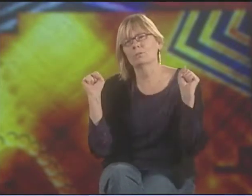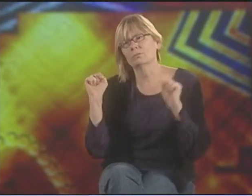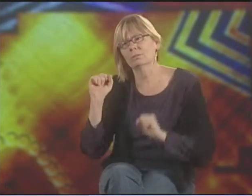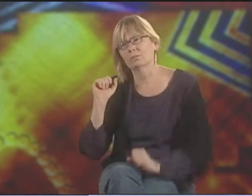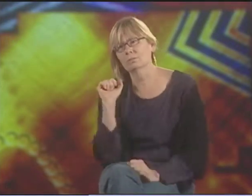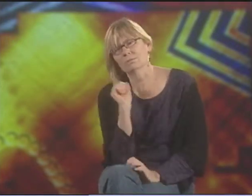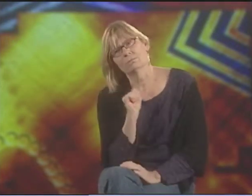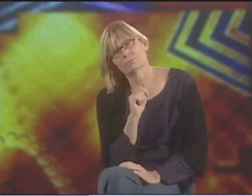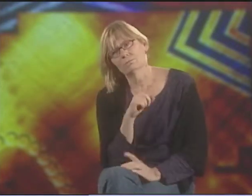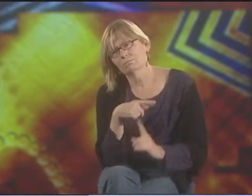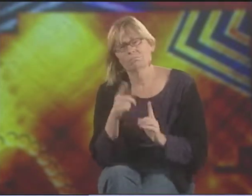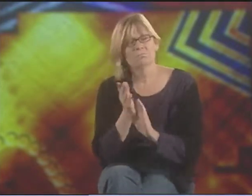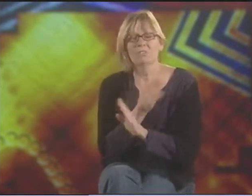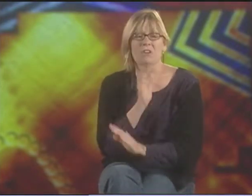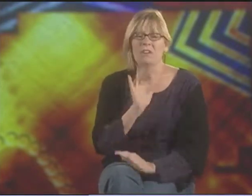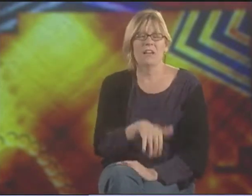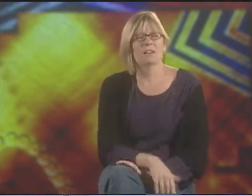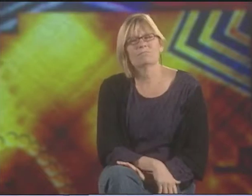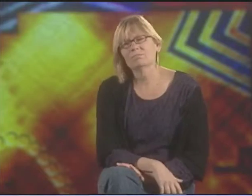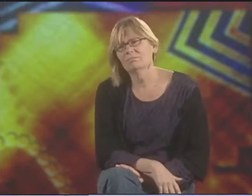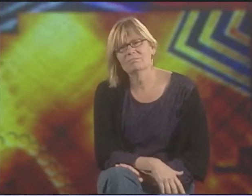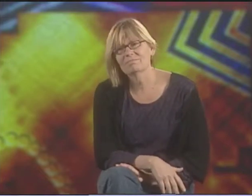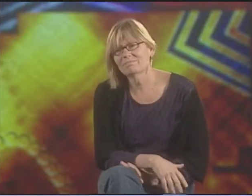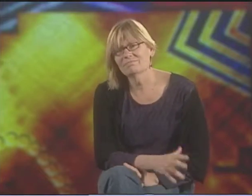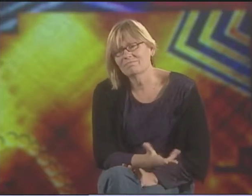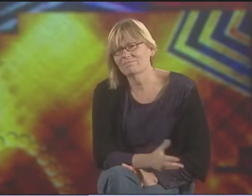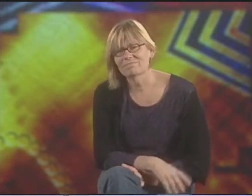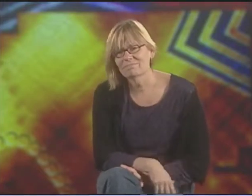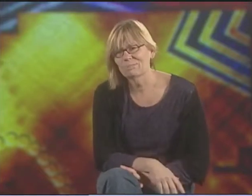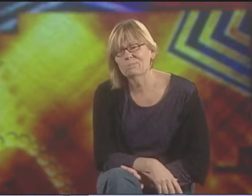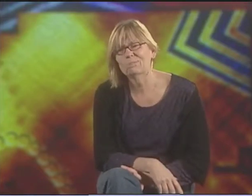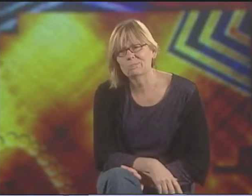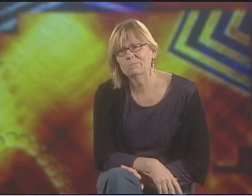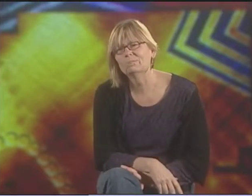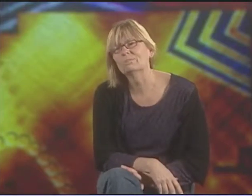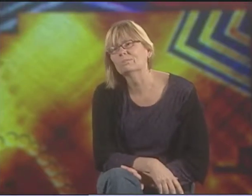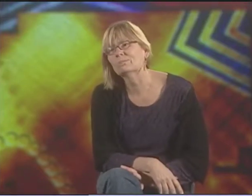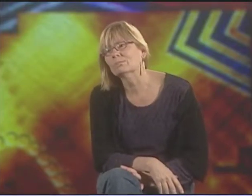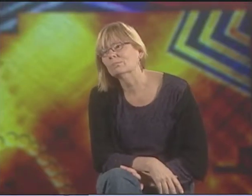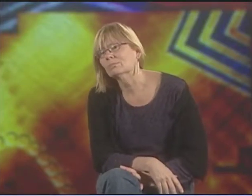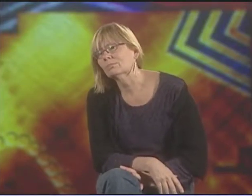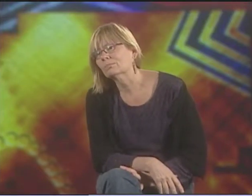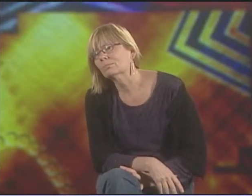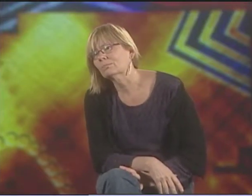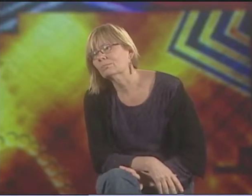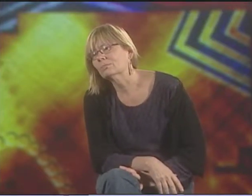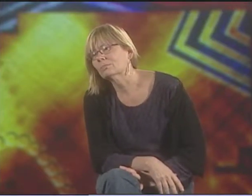SO THAT'S TRUE LIBERATION. BUT WITHOUT THAT OR BEFORE THAT, IT'S IMPOSSIBLE.